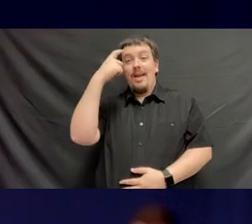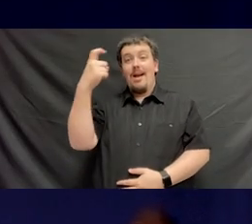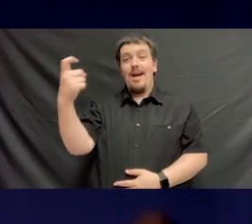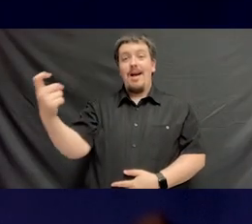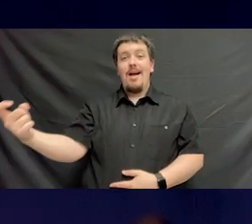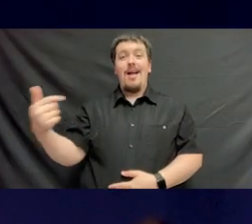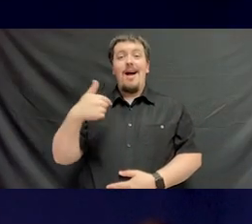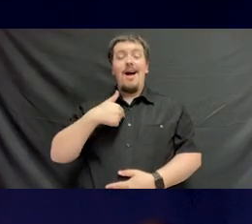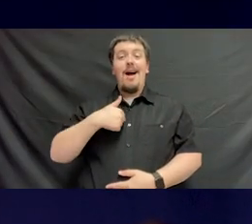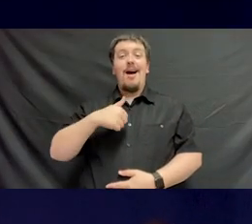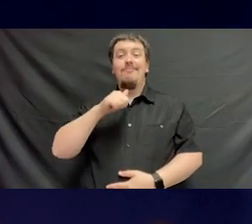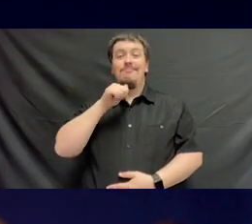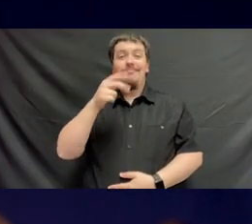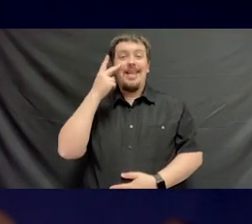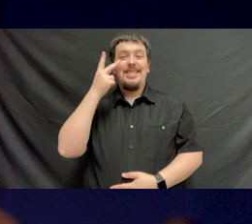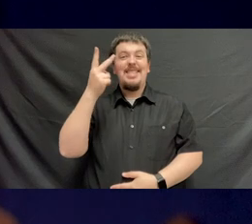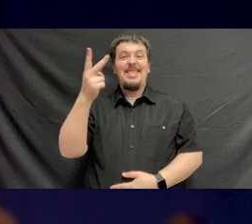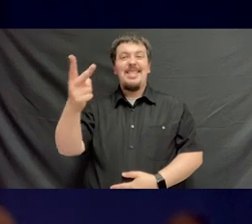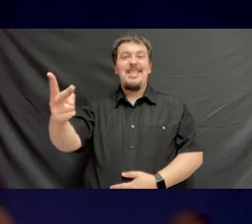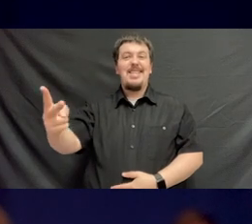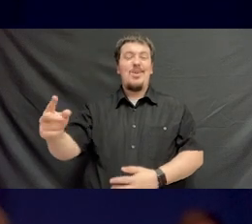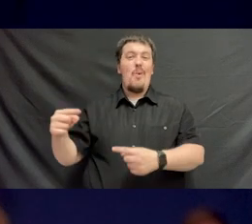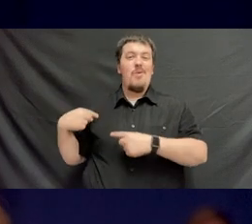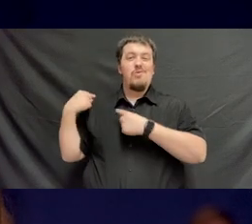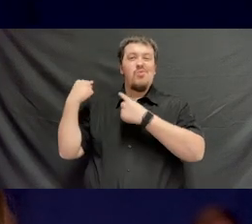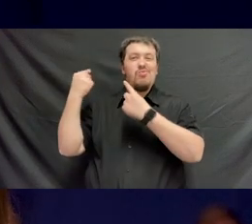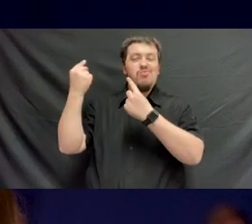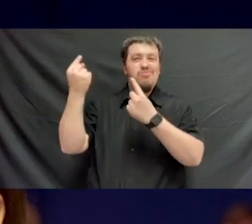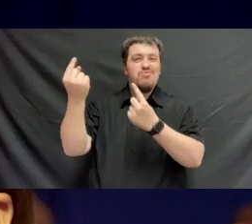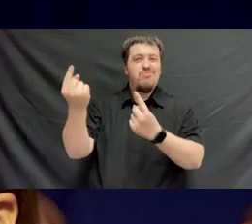'Cause I ain't seen it in so long